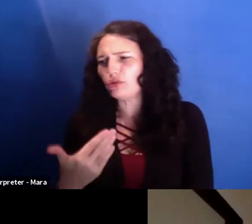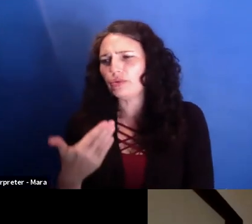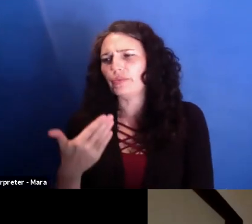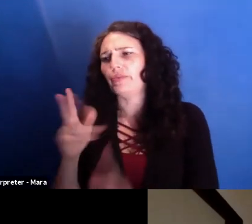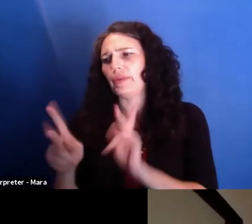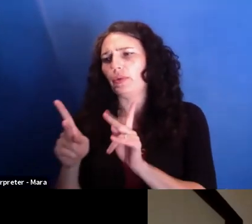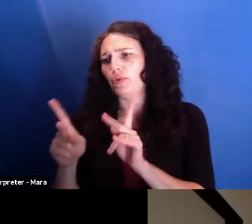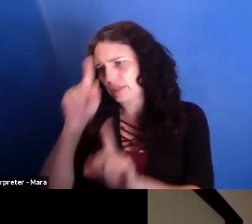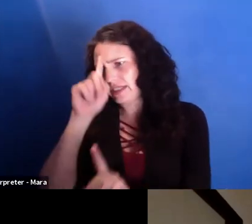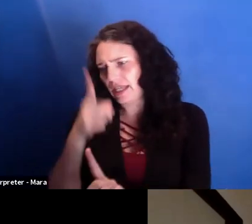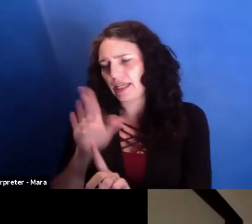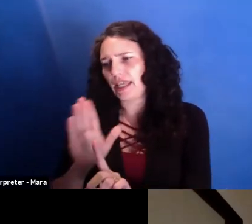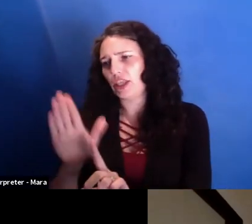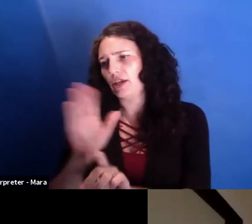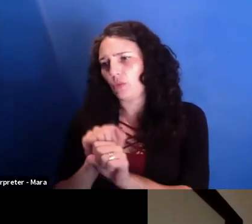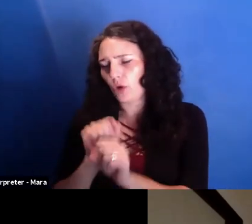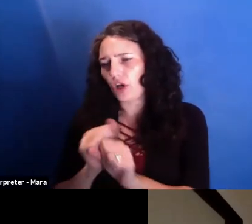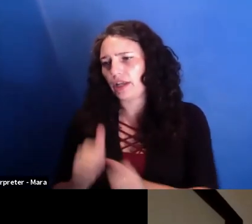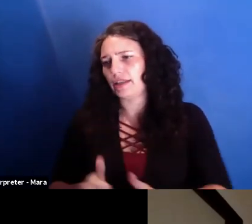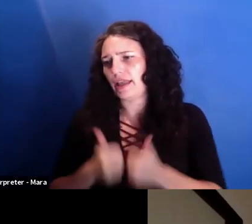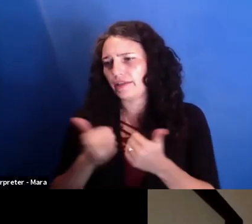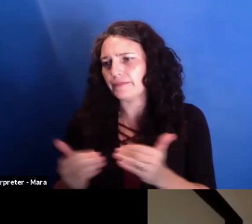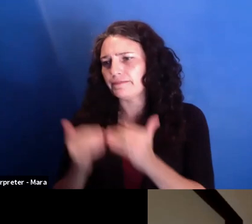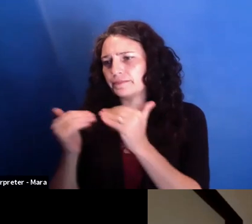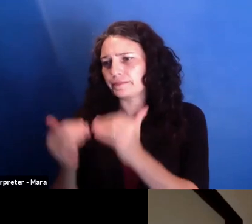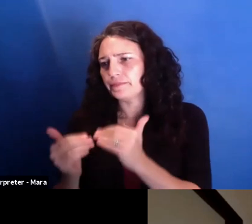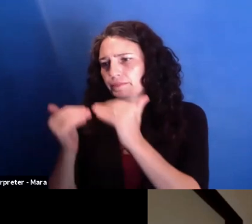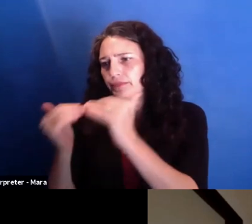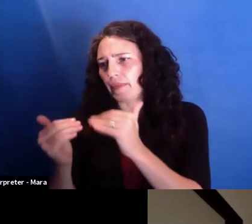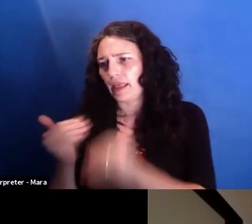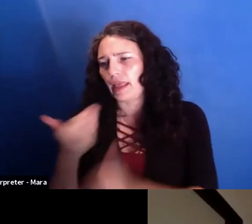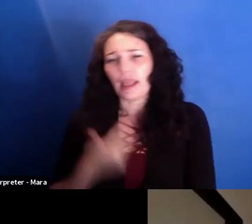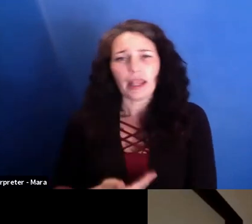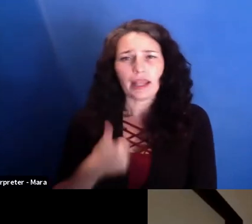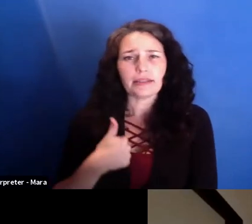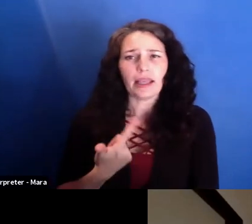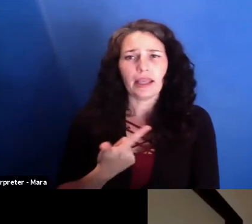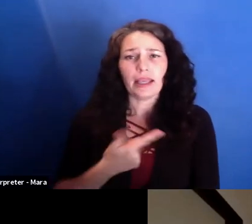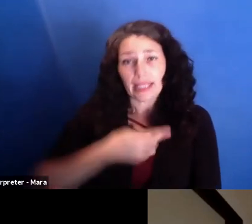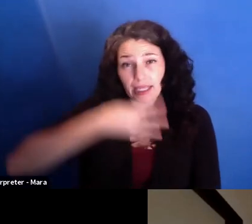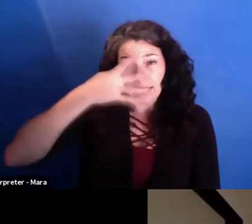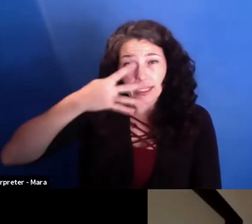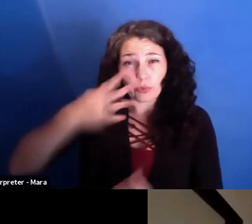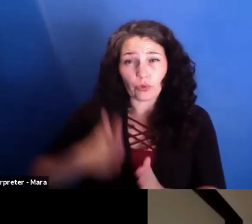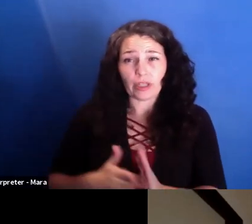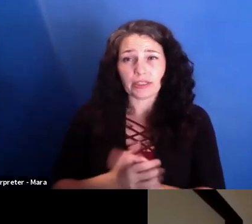And for me as a constant emigrant, in a way, I never really identified with any society,